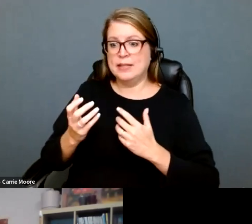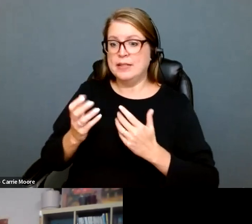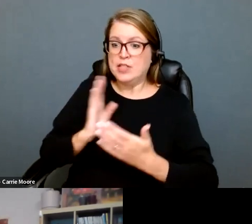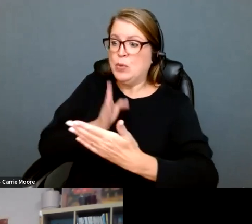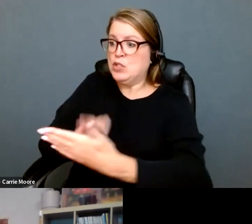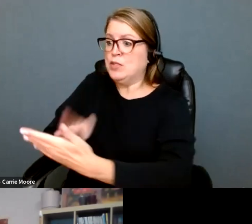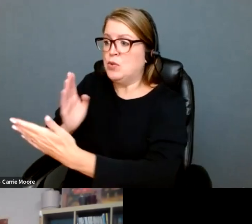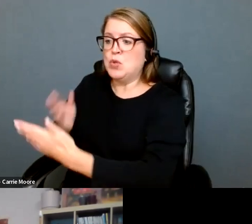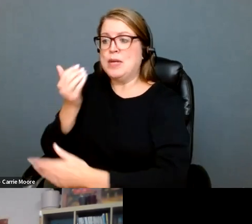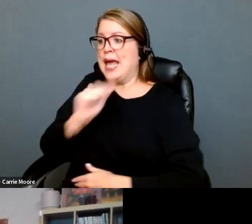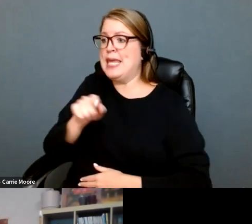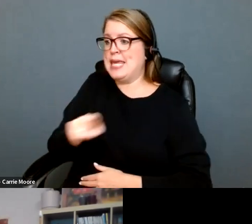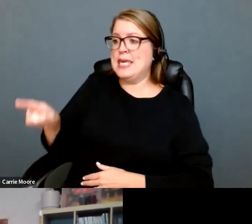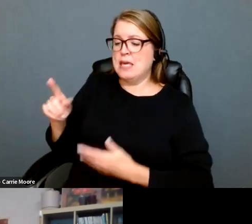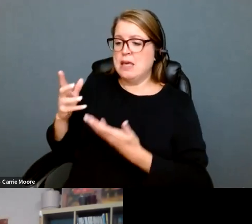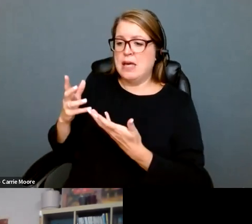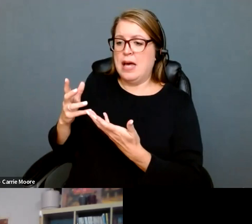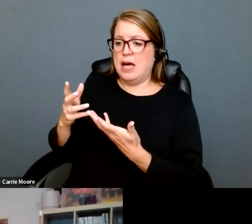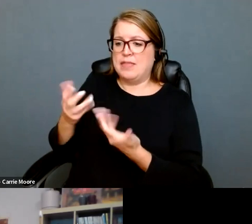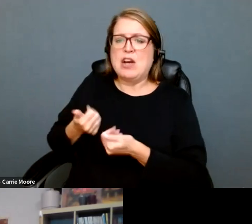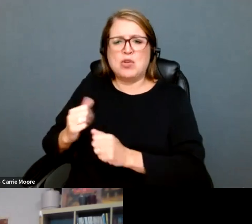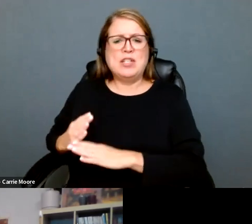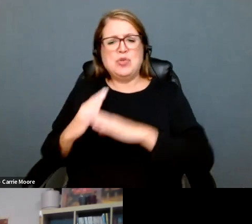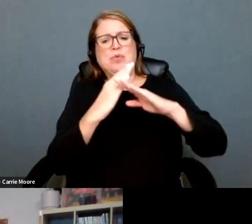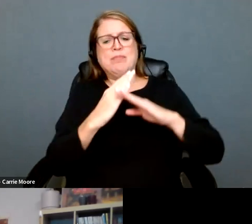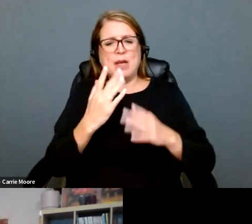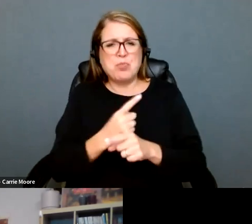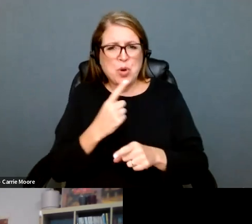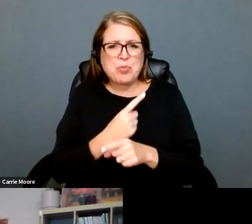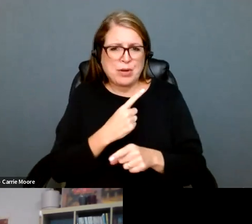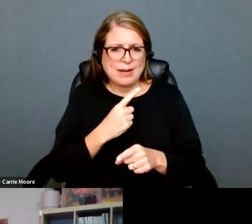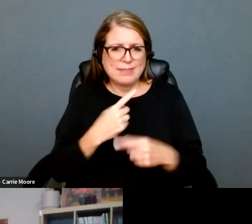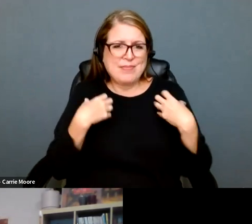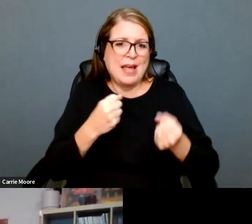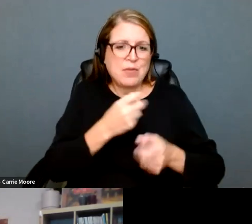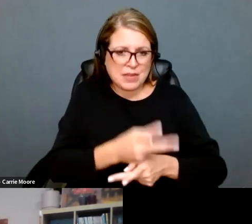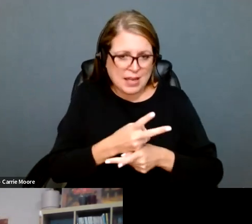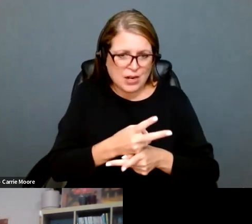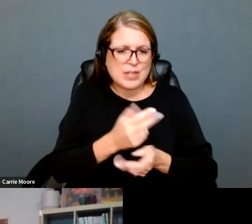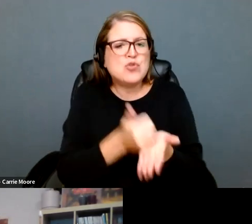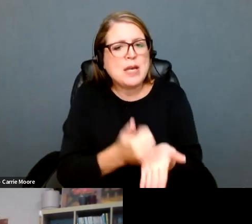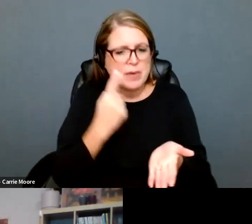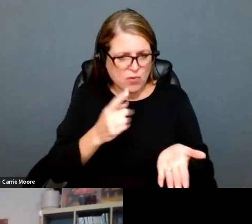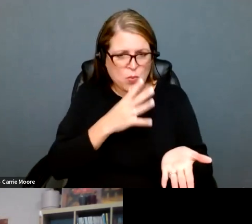of the most recently passed criminal and civil bans on abortion. We have -- next Thursday is the oral argument in those